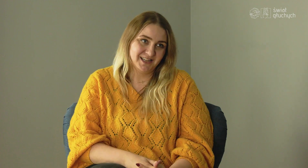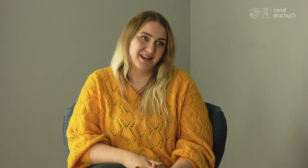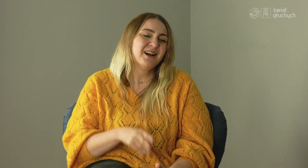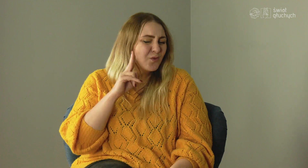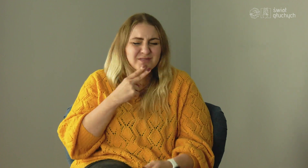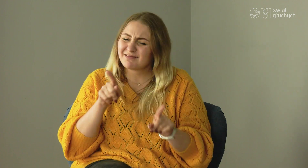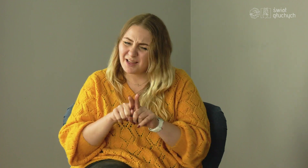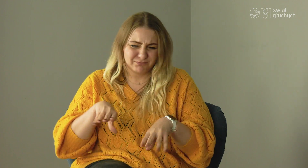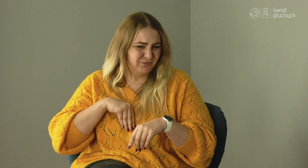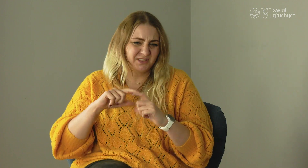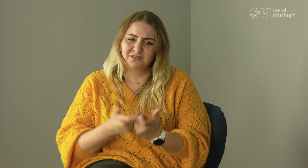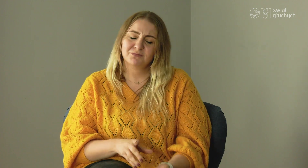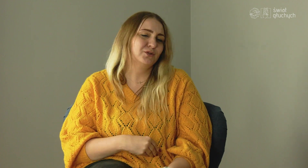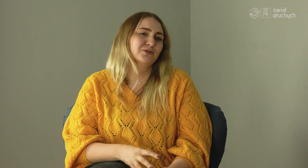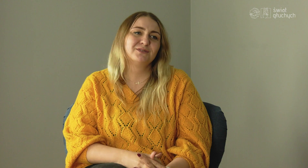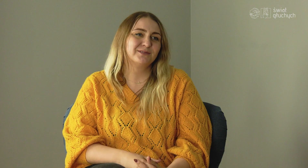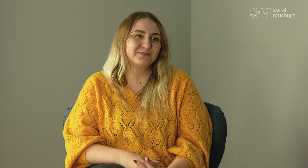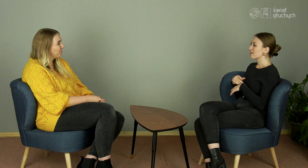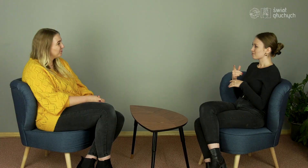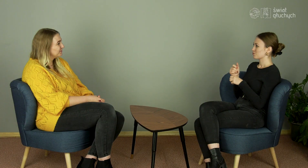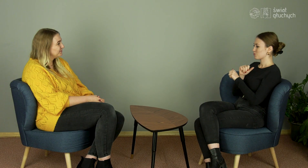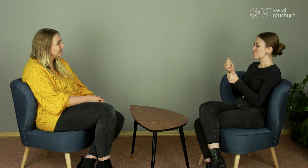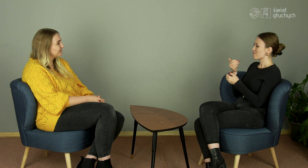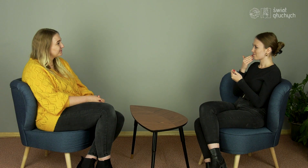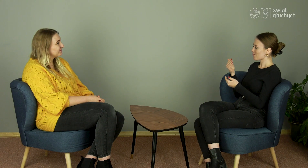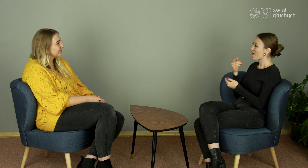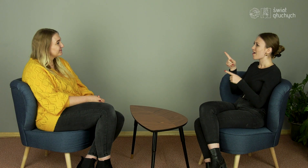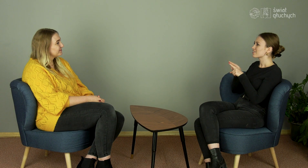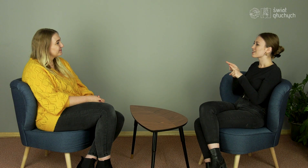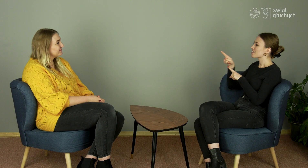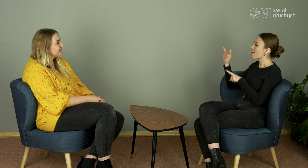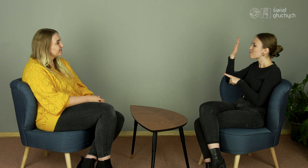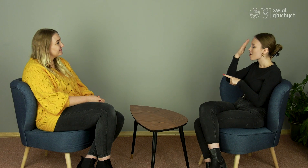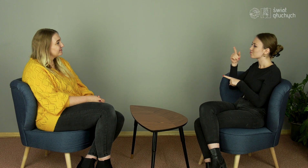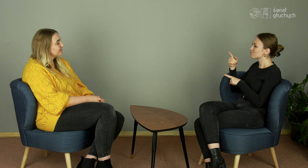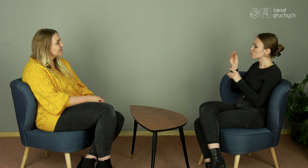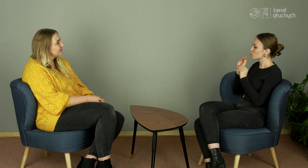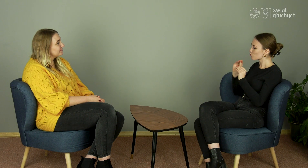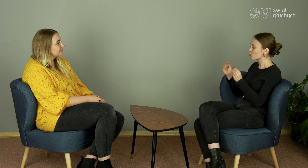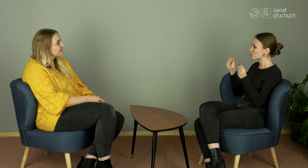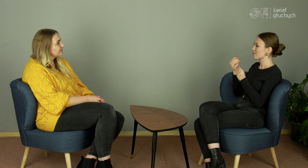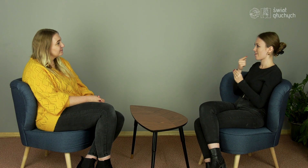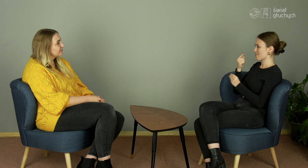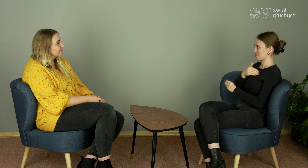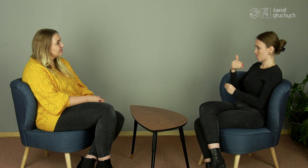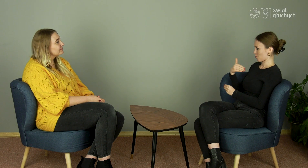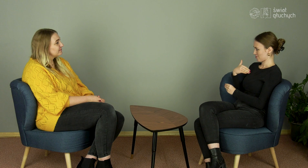Deaf people can do anything too! Thank you. I also know, That you are learning the Polish language.